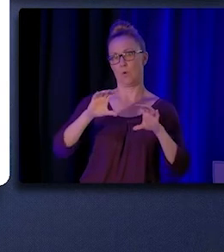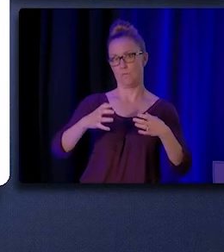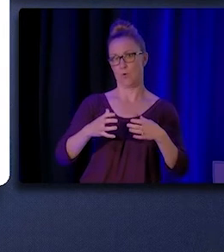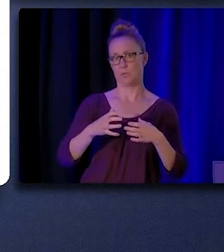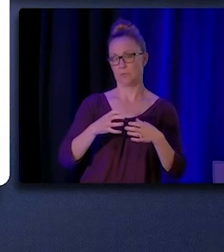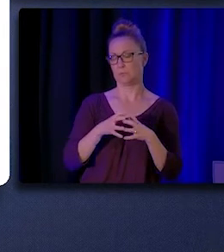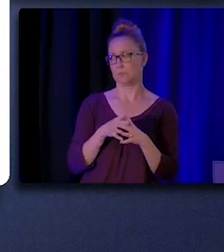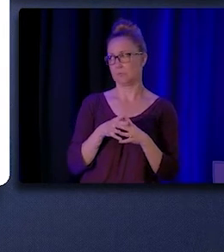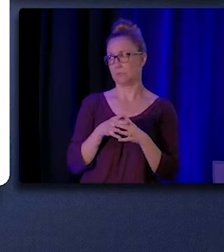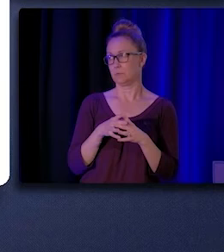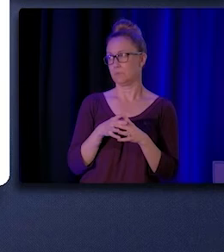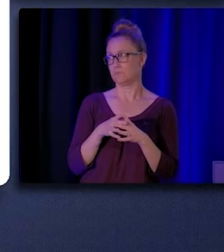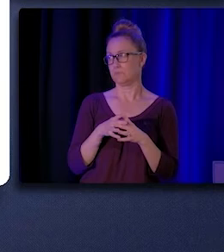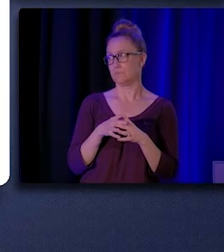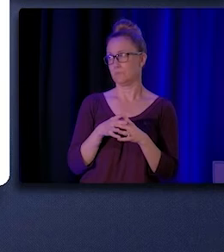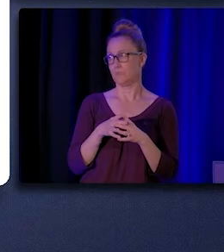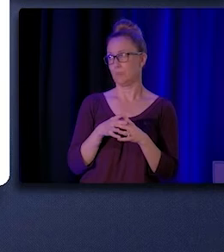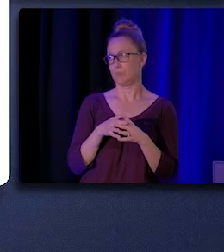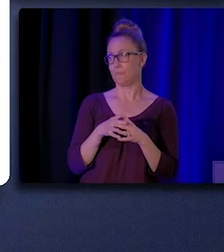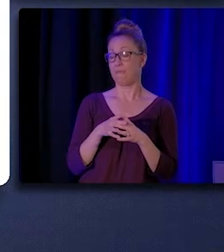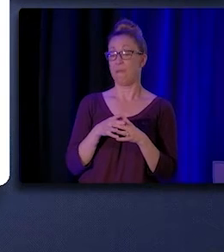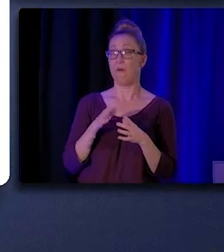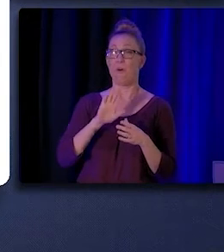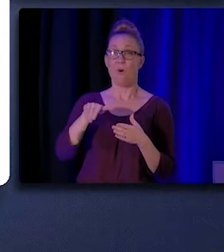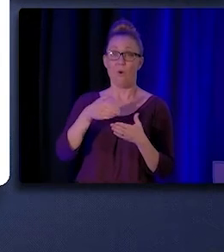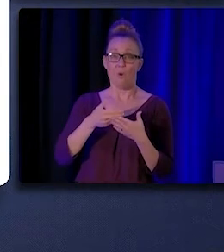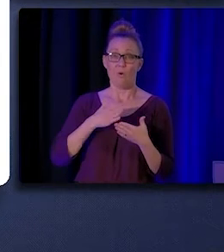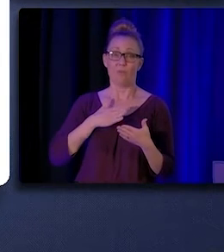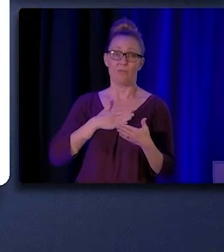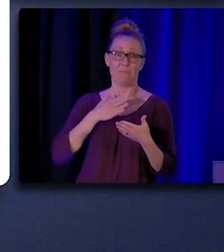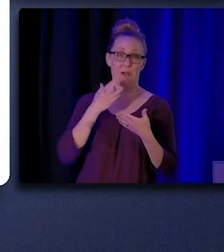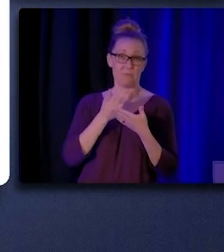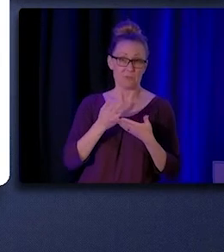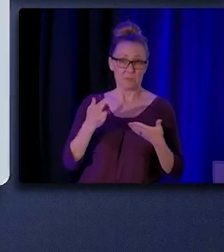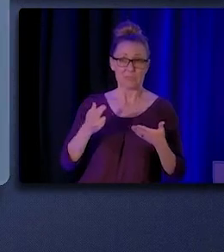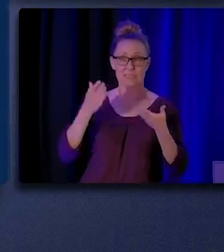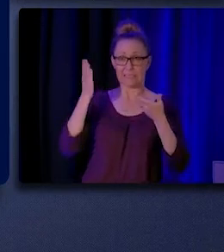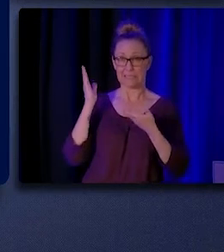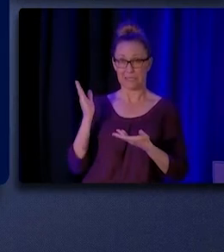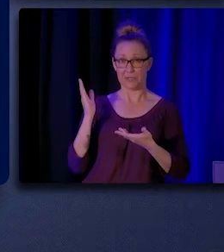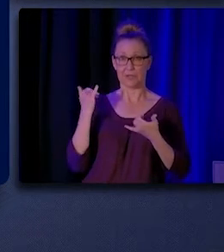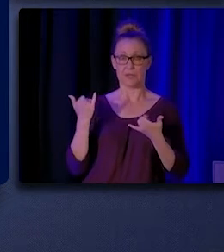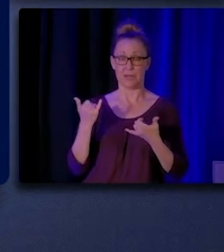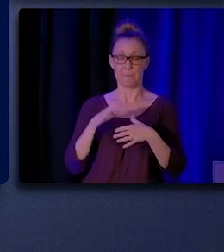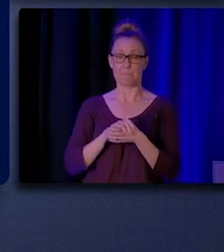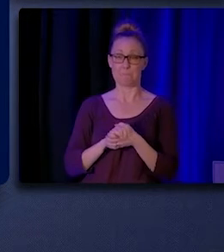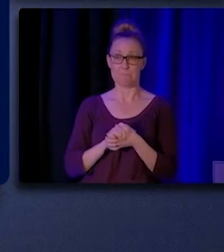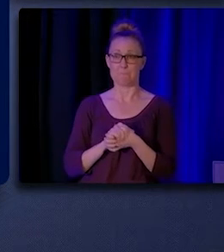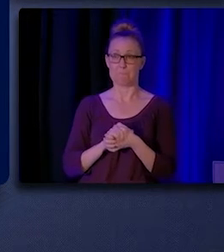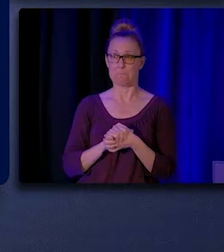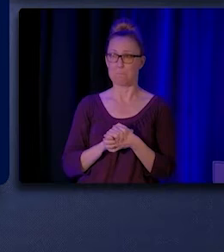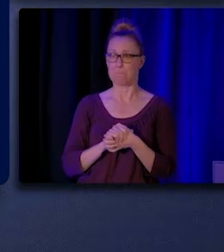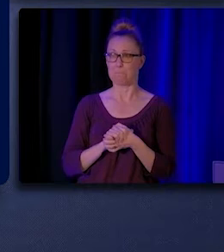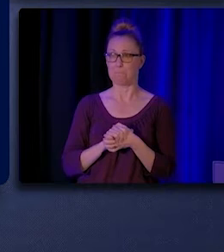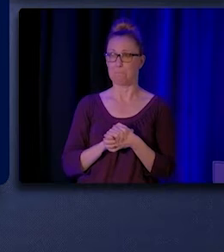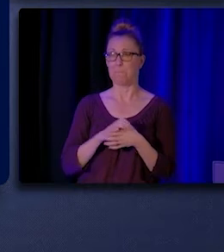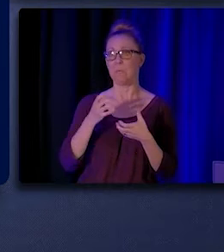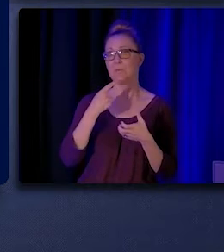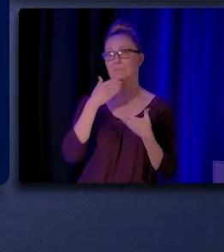Here are the chart and quote sources for the presentation today. And I'd also like to thank the rest of our study team